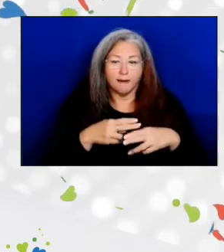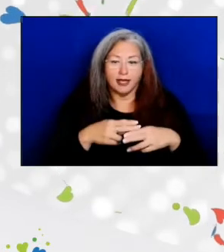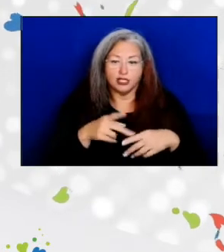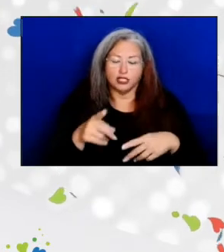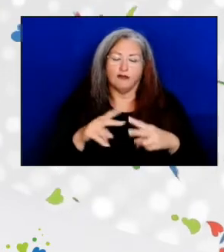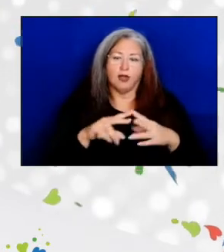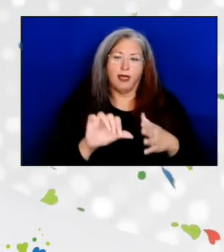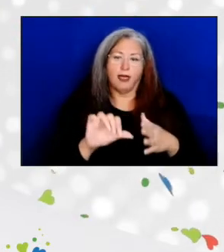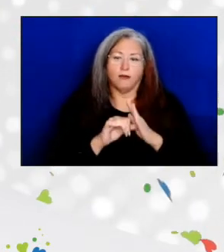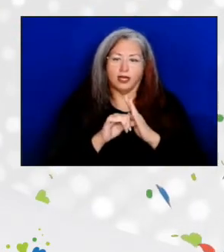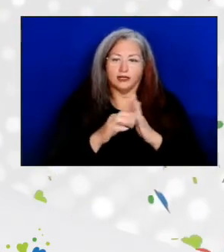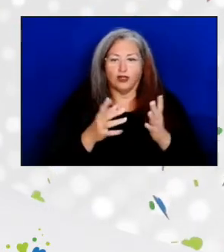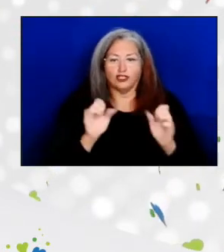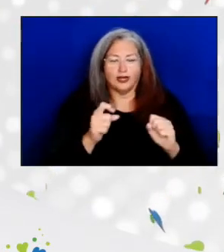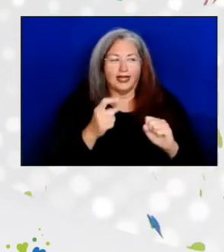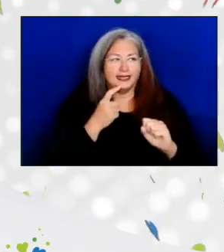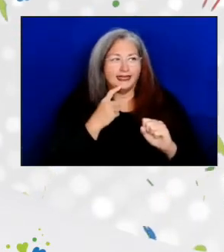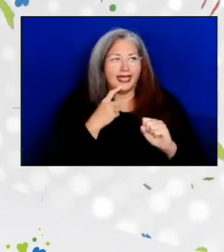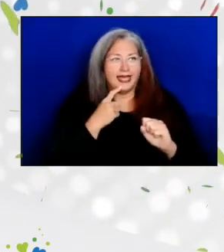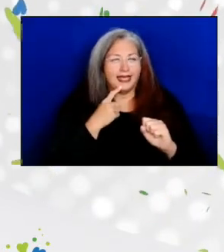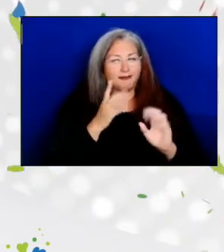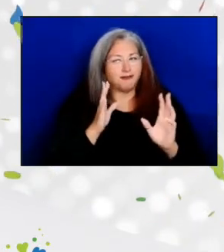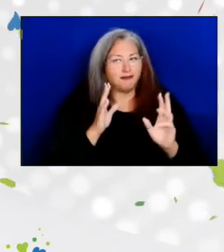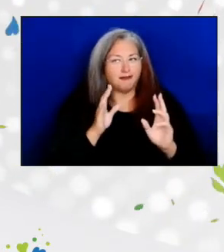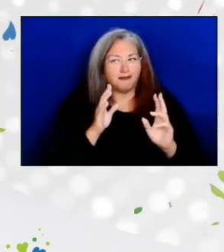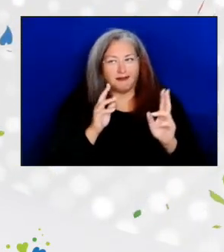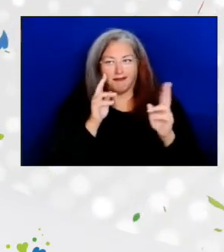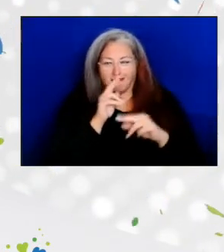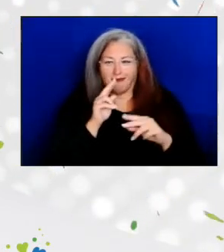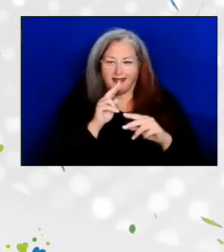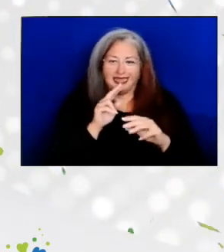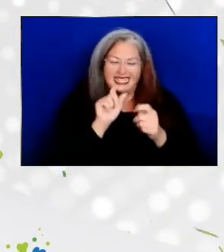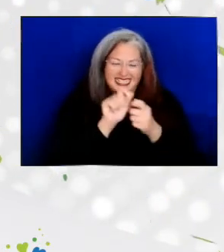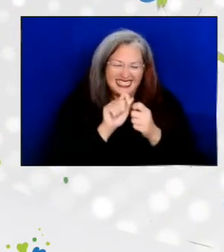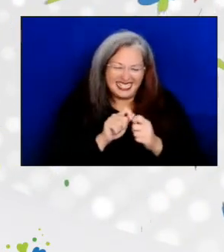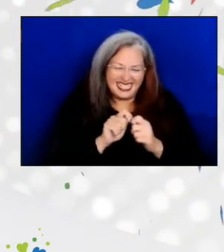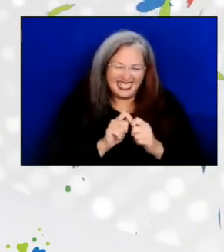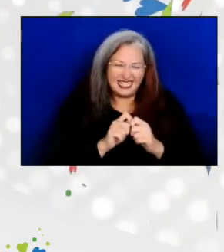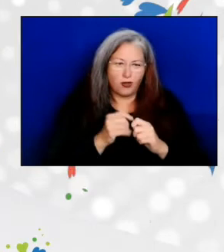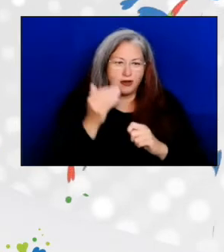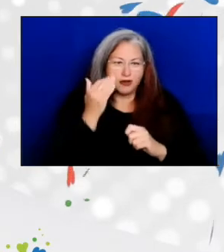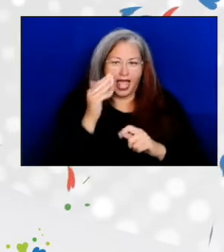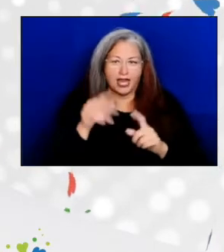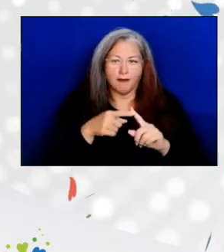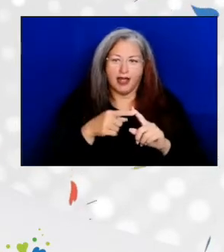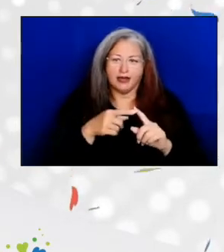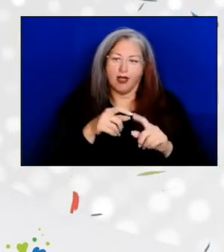or should I say uncanny, detail of knowledge of the Older Americans Act and her willingness